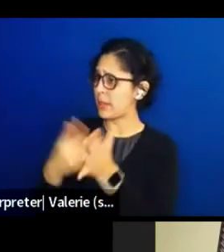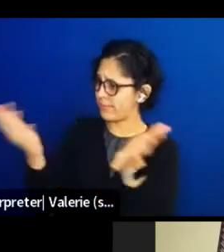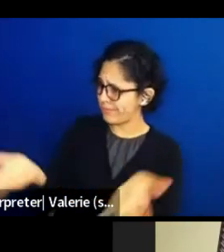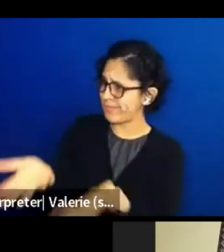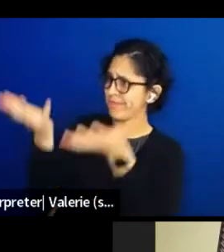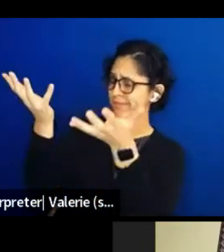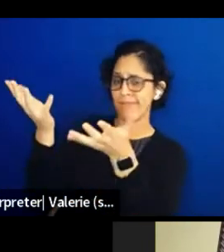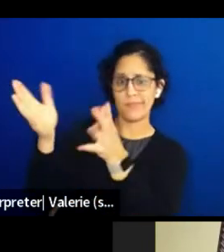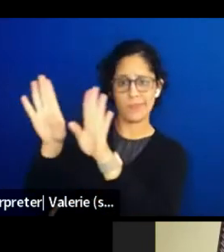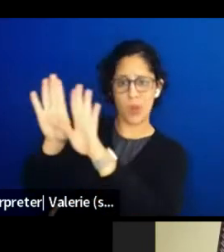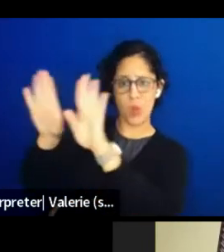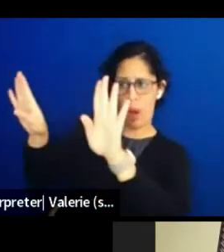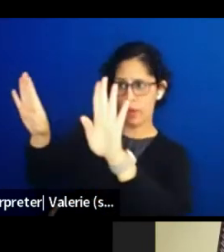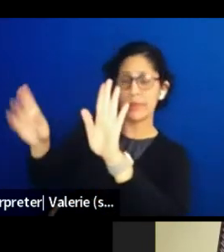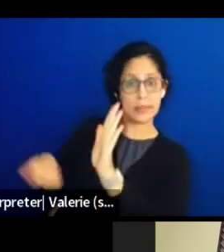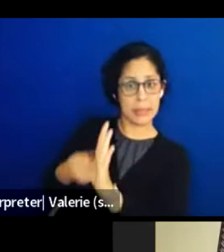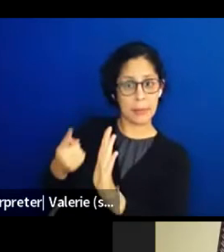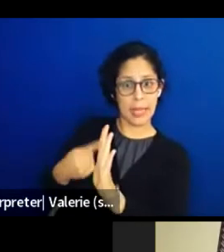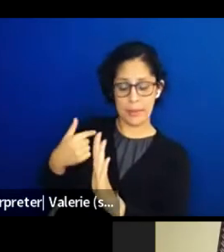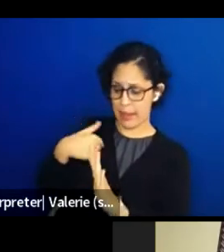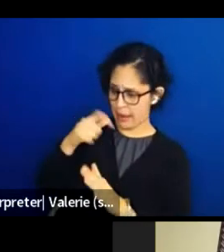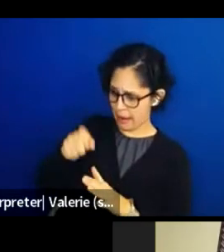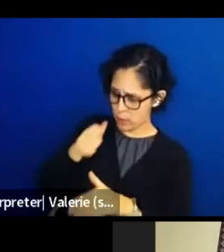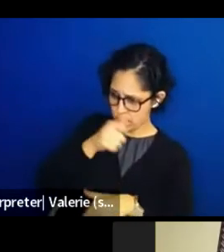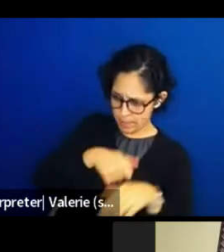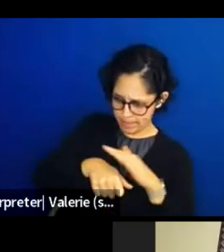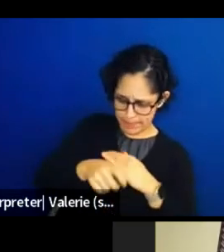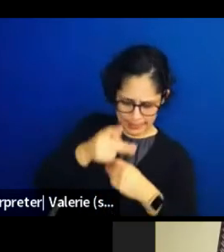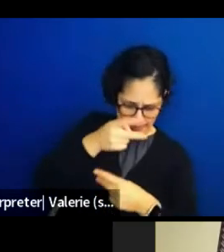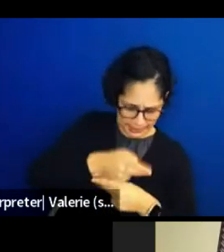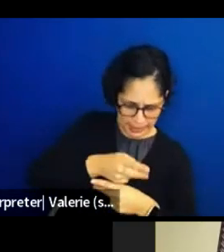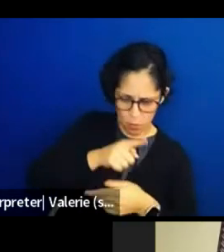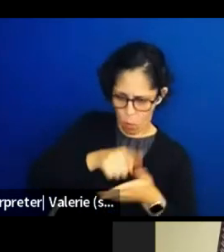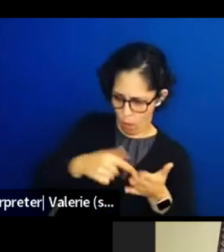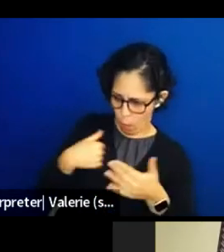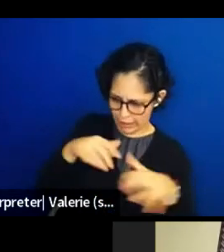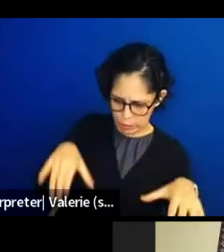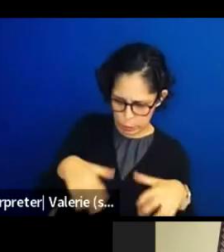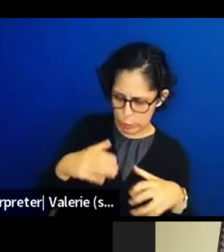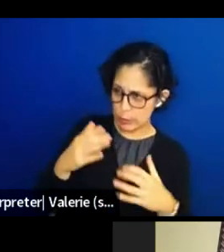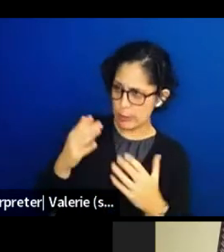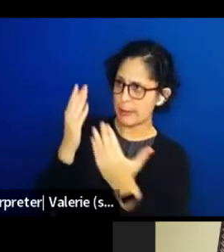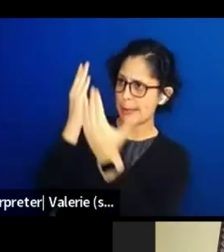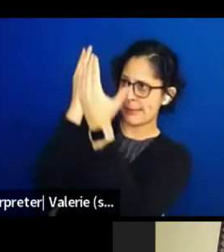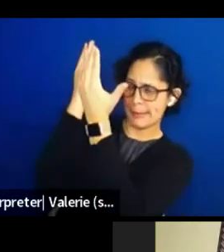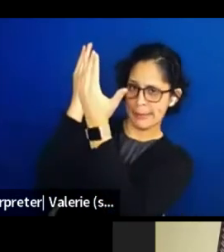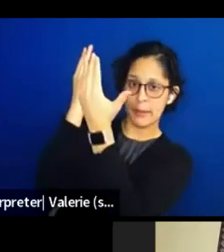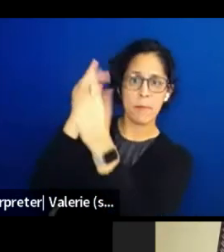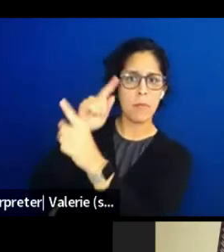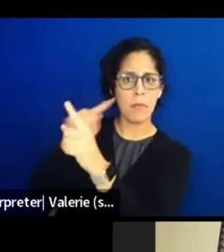but a lot of things we can not share with you. But in terms of turning these walls sideways into a bridge,